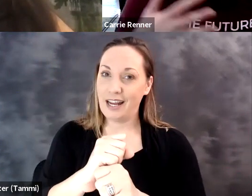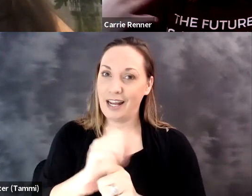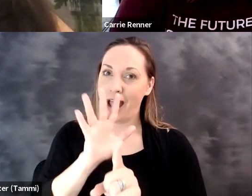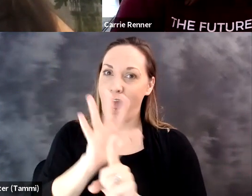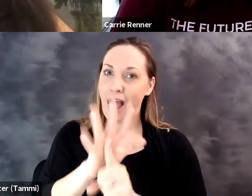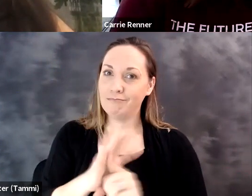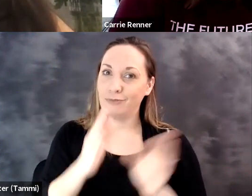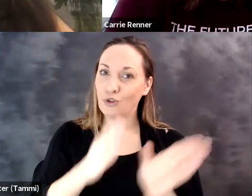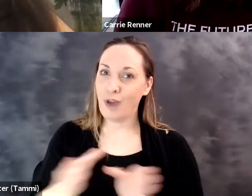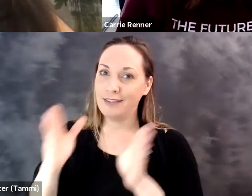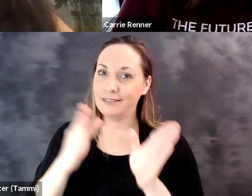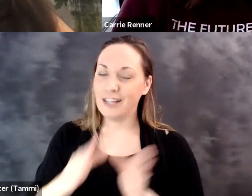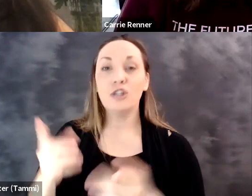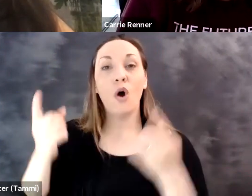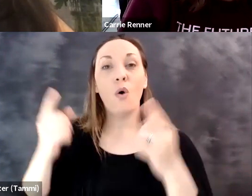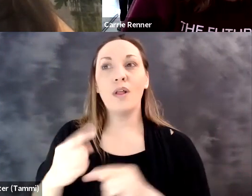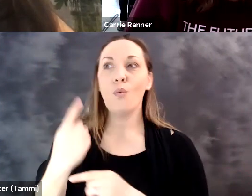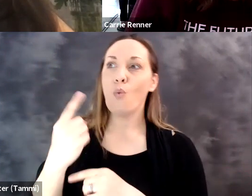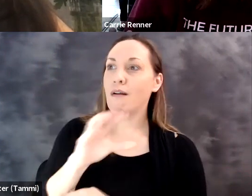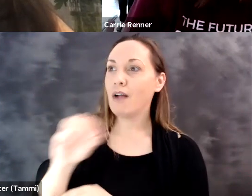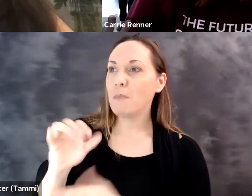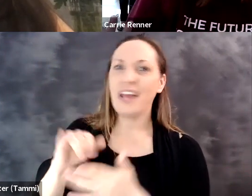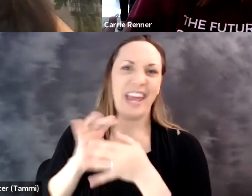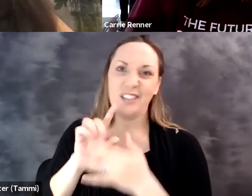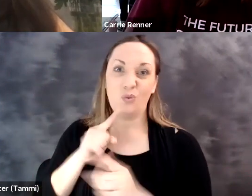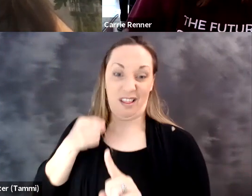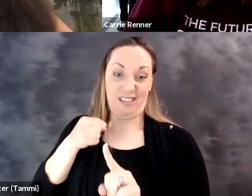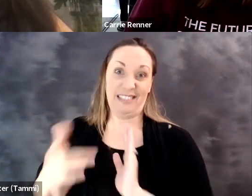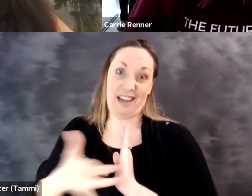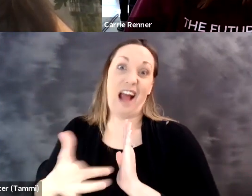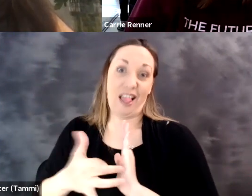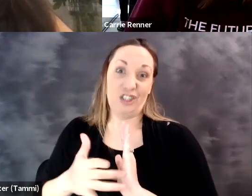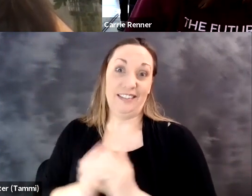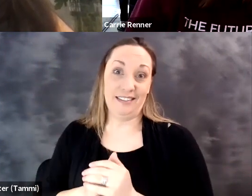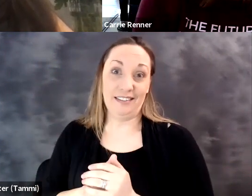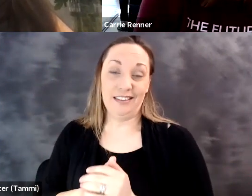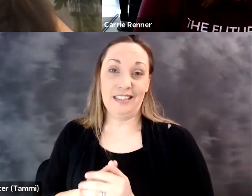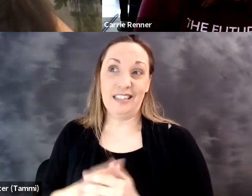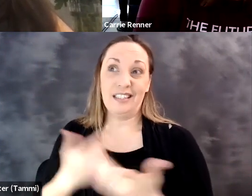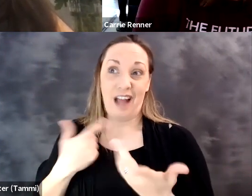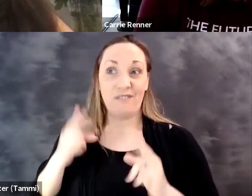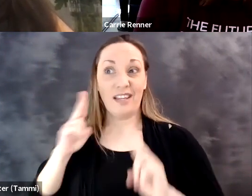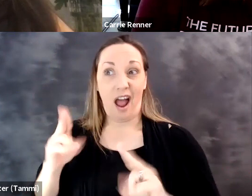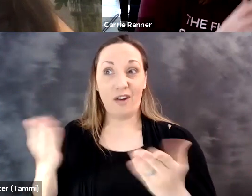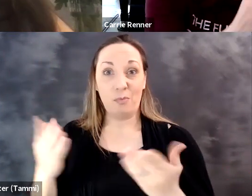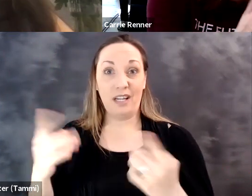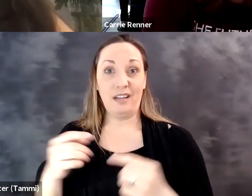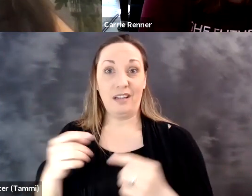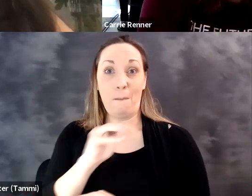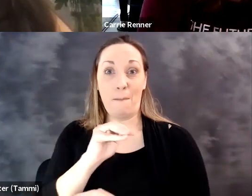trend in our industry. And I don't think that's just one company, I think that's the nature of technology.